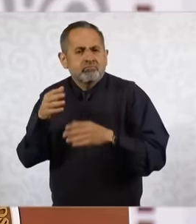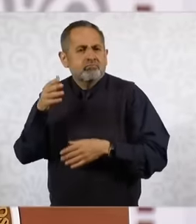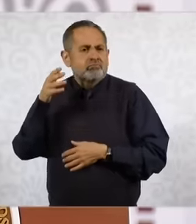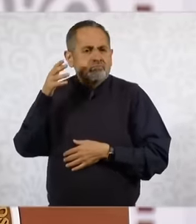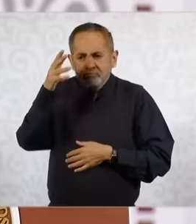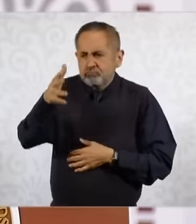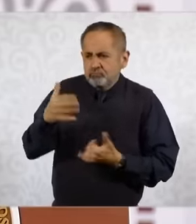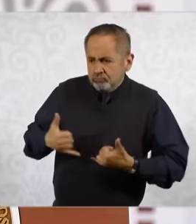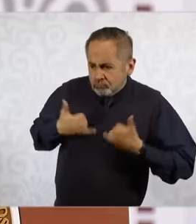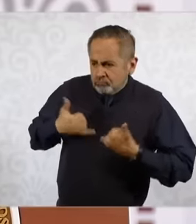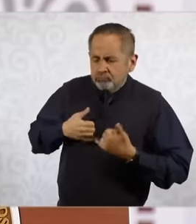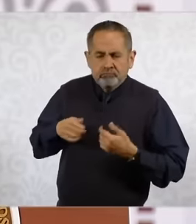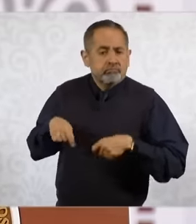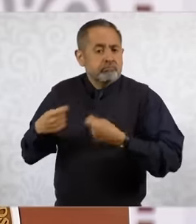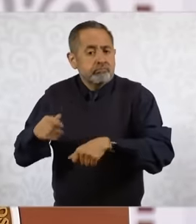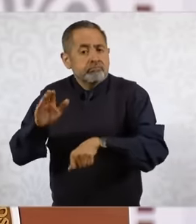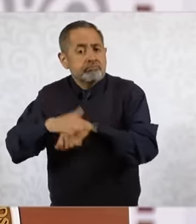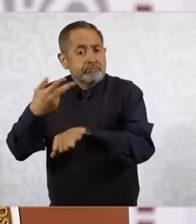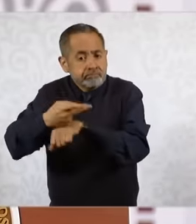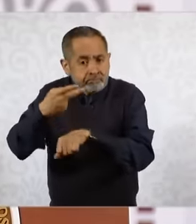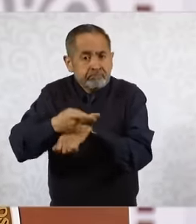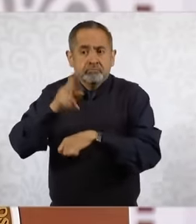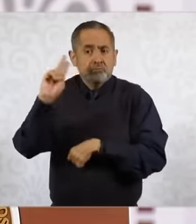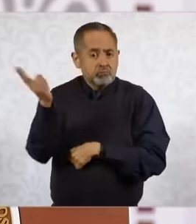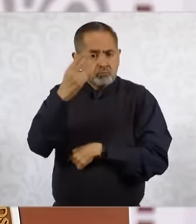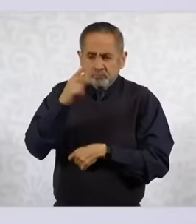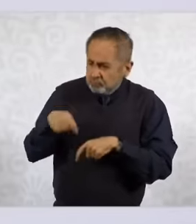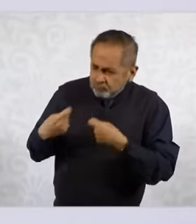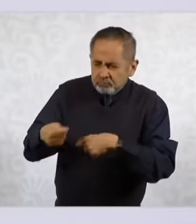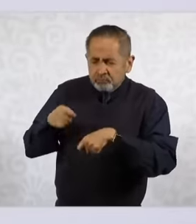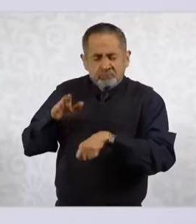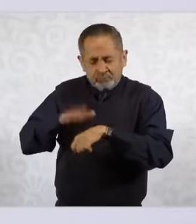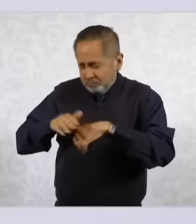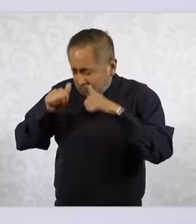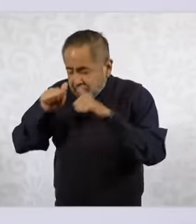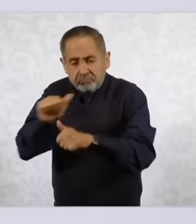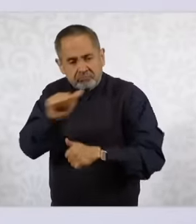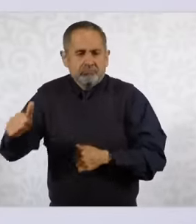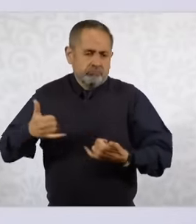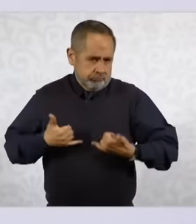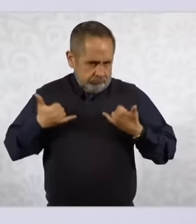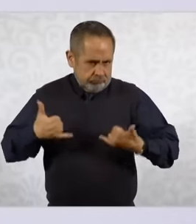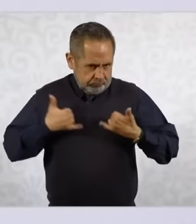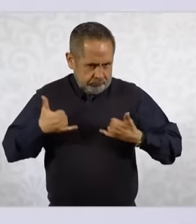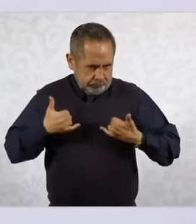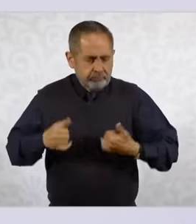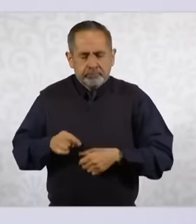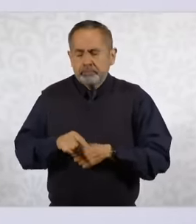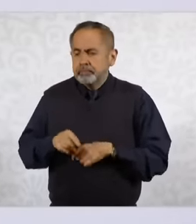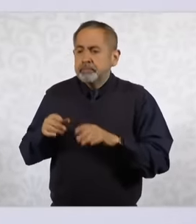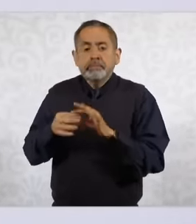of university preparatory schools and also with a special program from the Secretariat